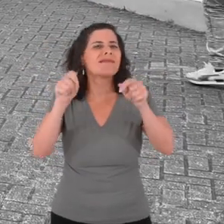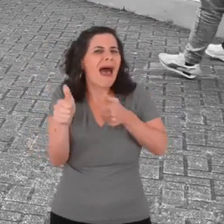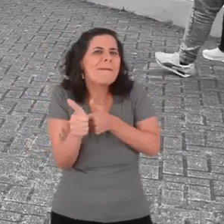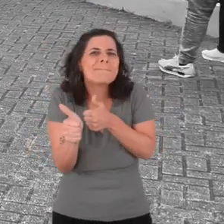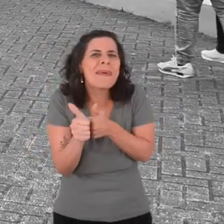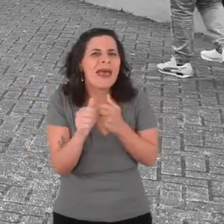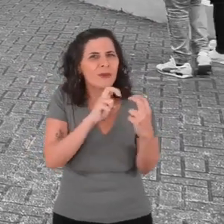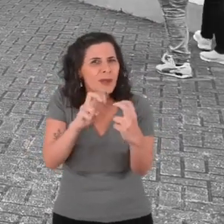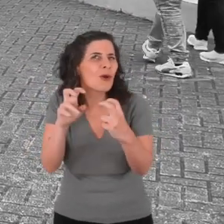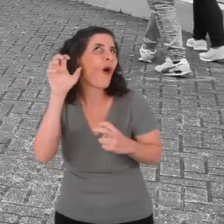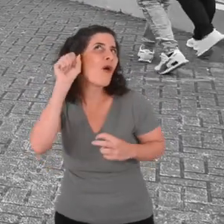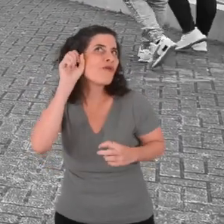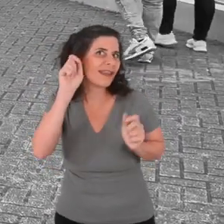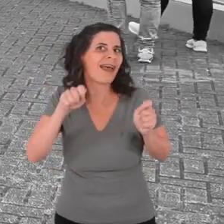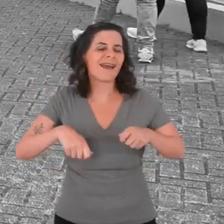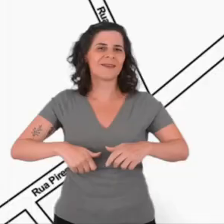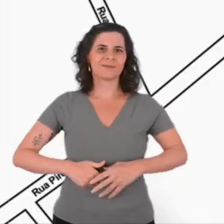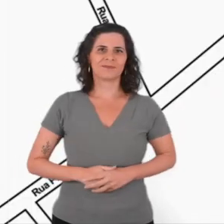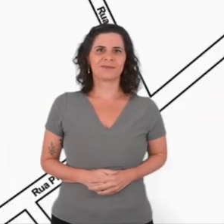[Post by Bruna Battistini]